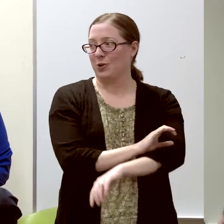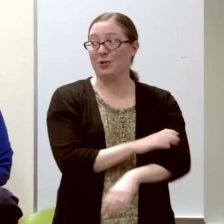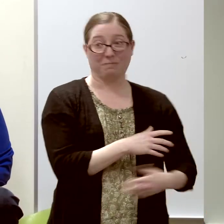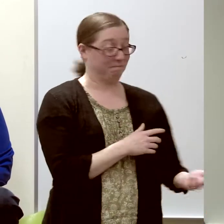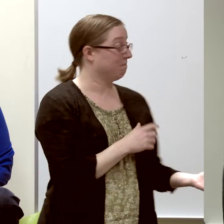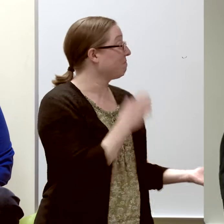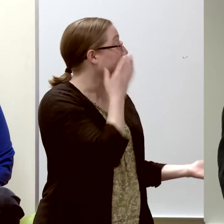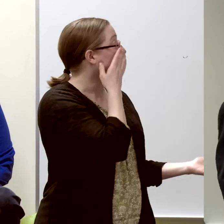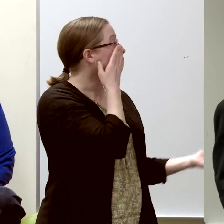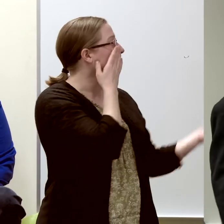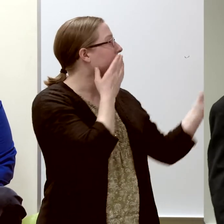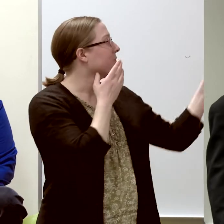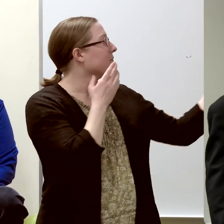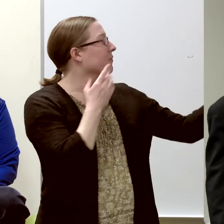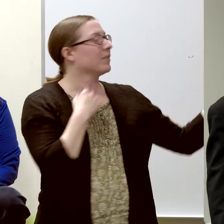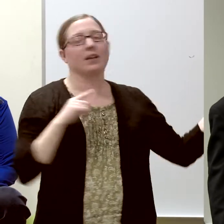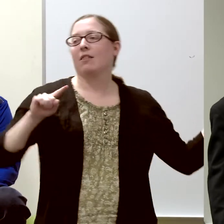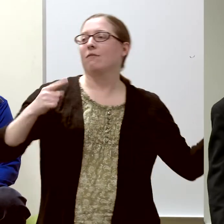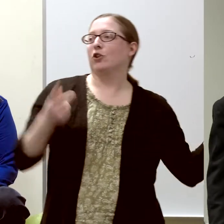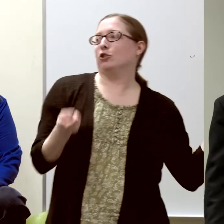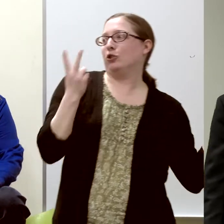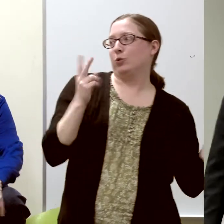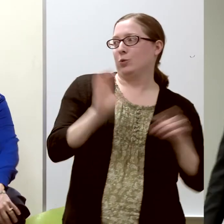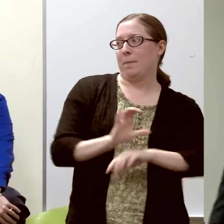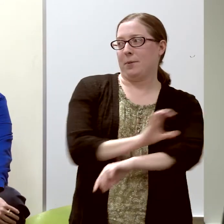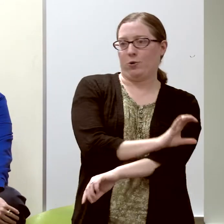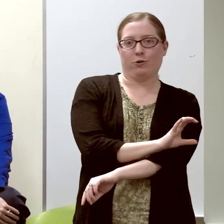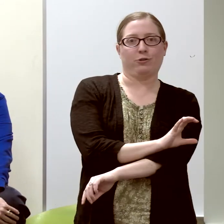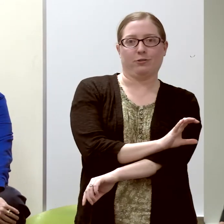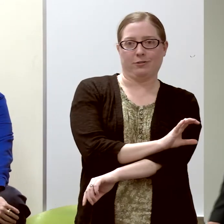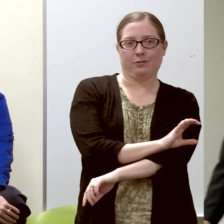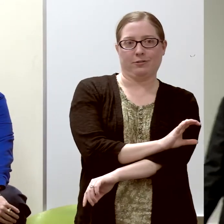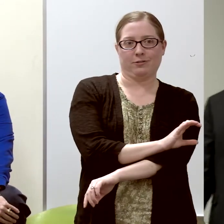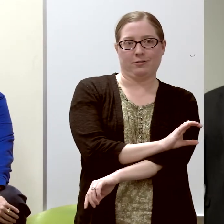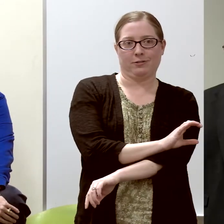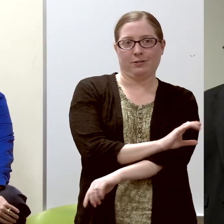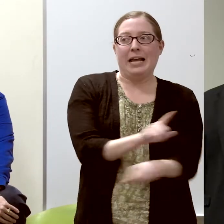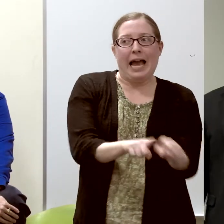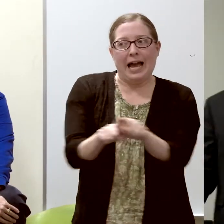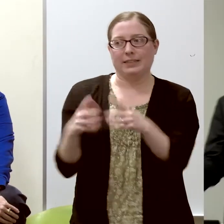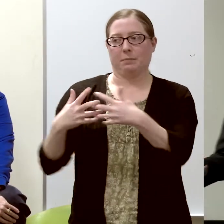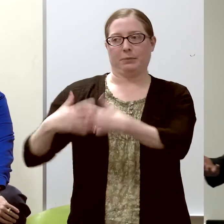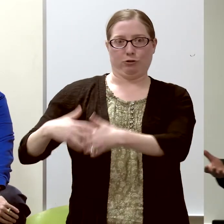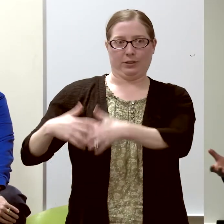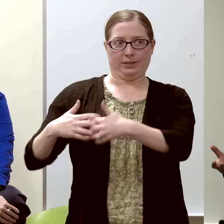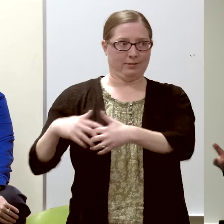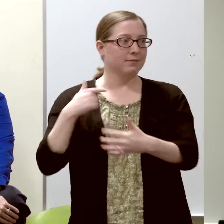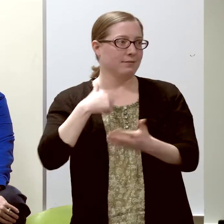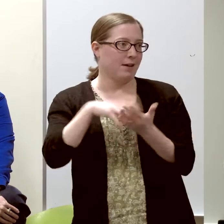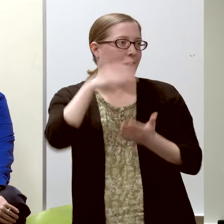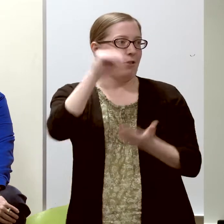and these are the first two computers as devices that I learned how to program